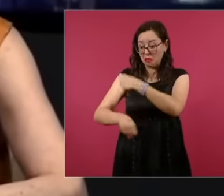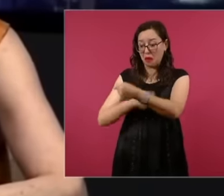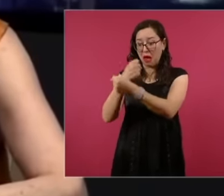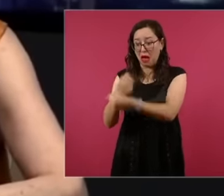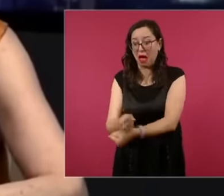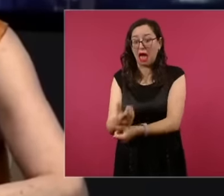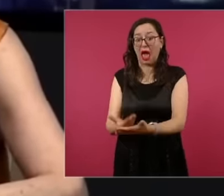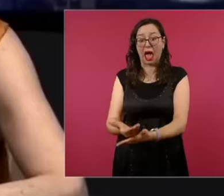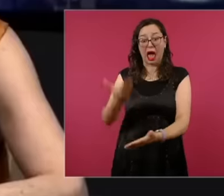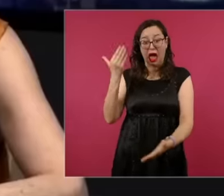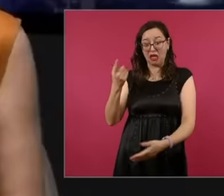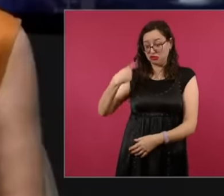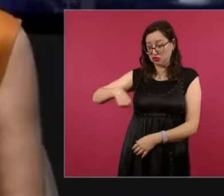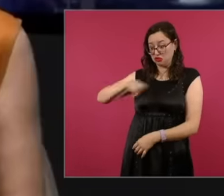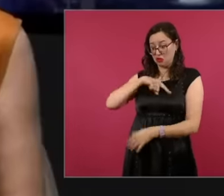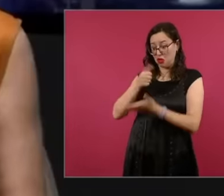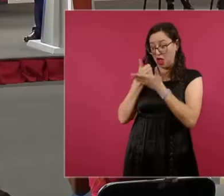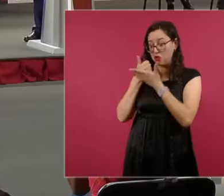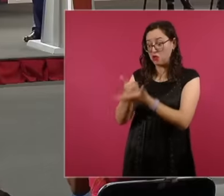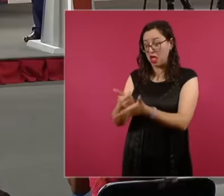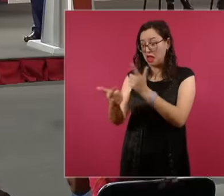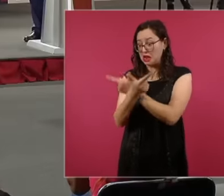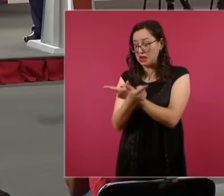we removed